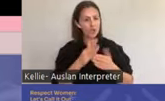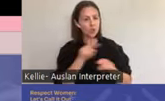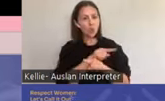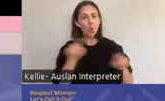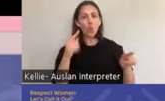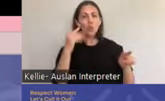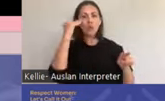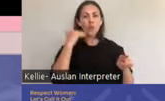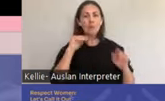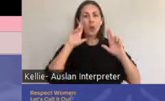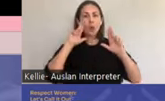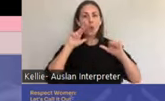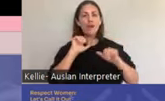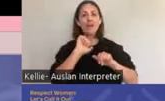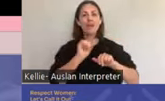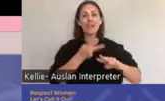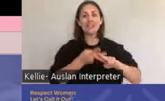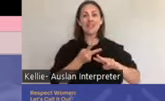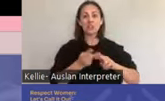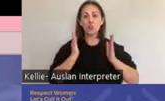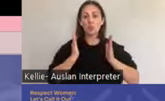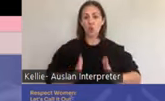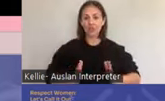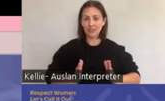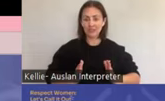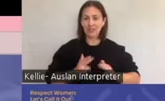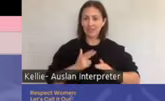particularly conditions and transitions related to their reproductive health system.